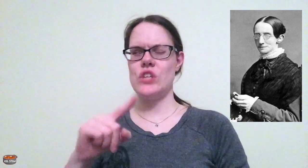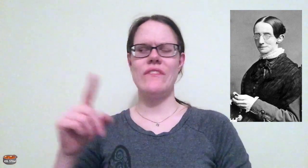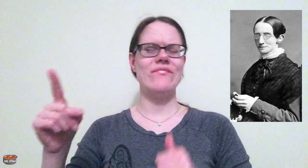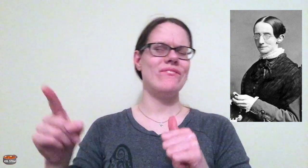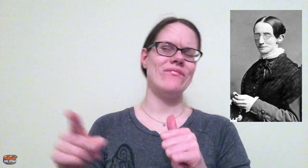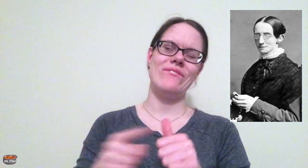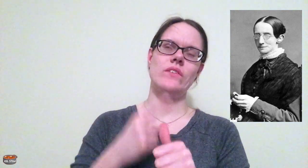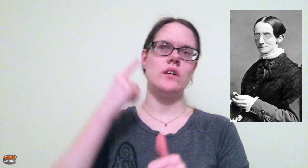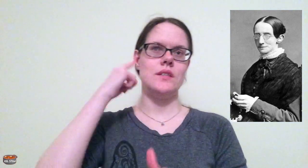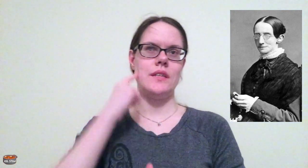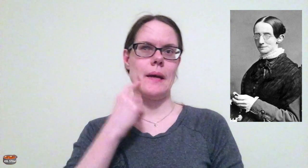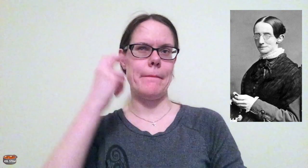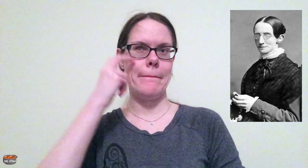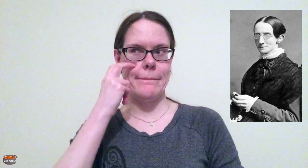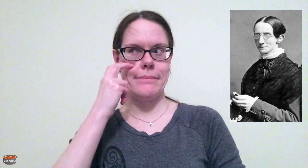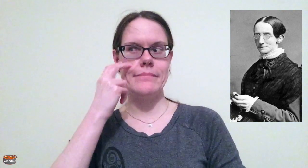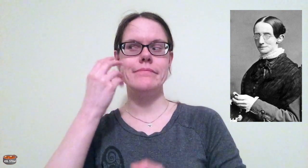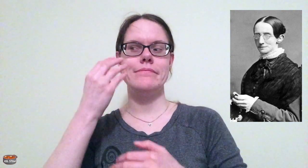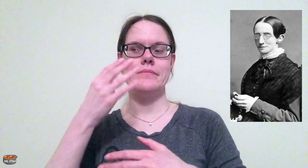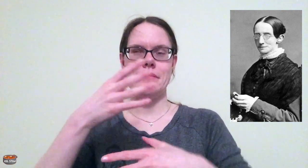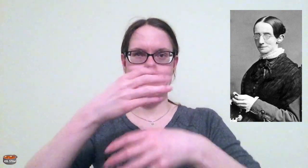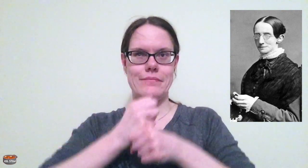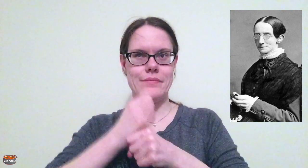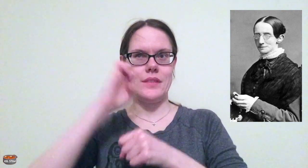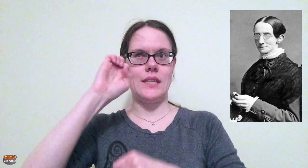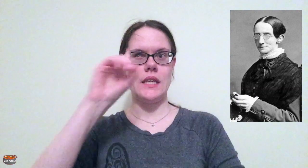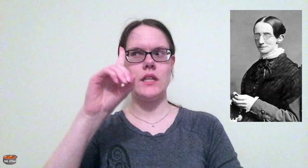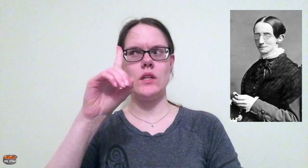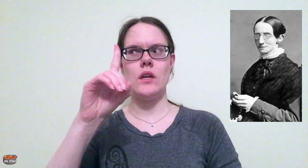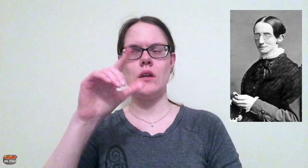She was the first Deaf-Blind person to receive